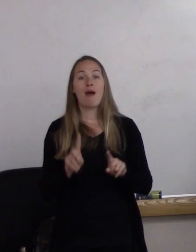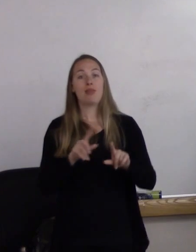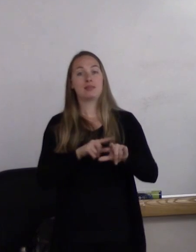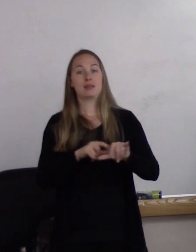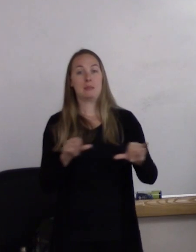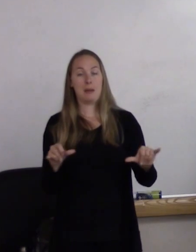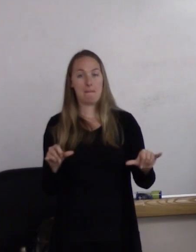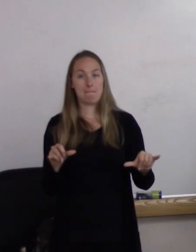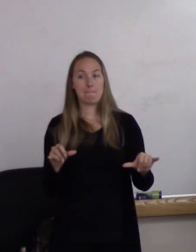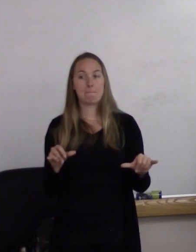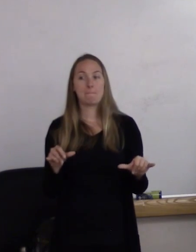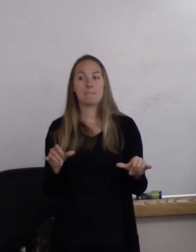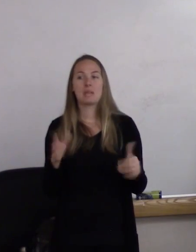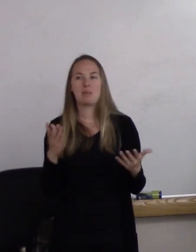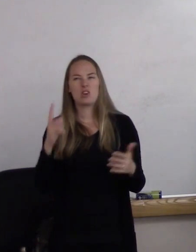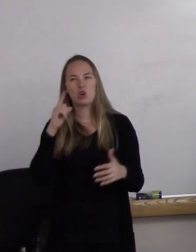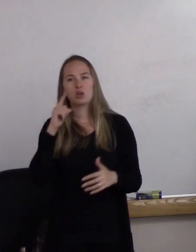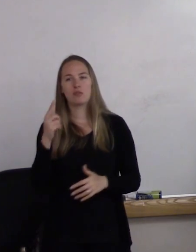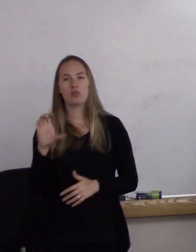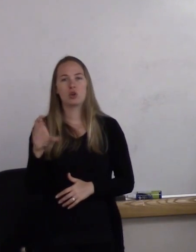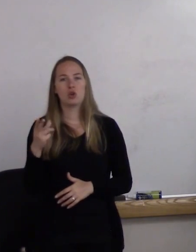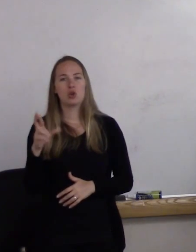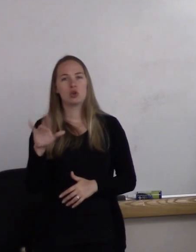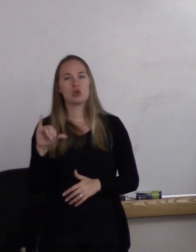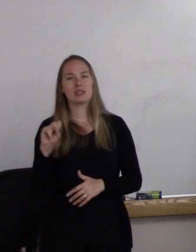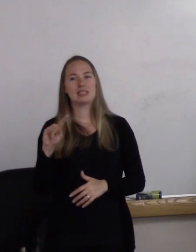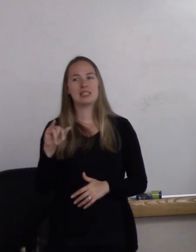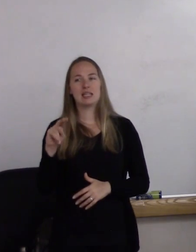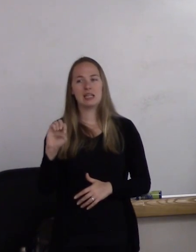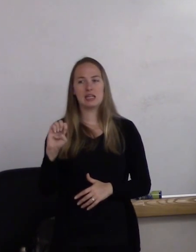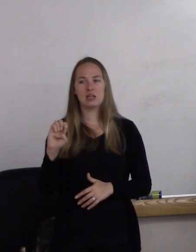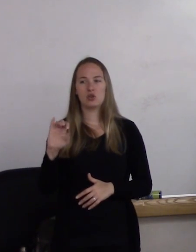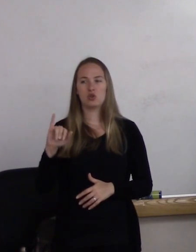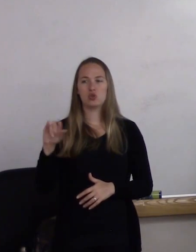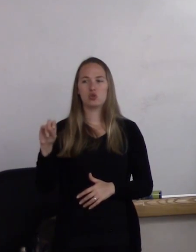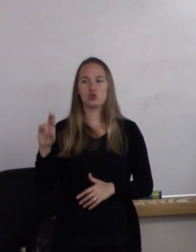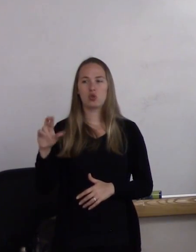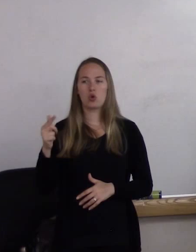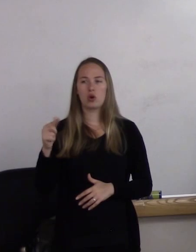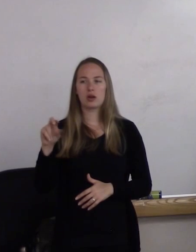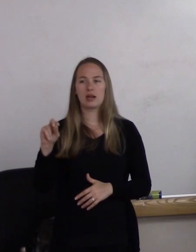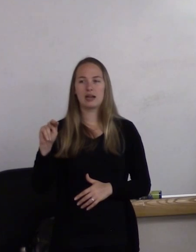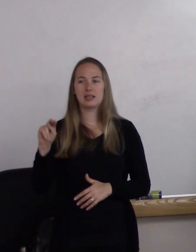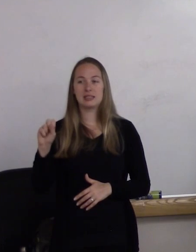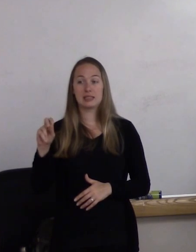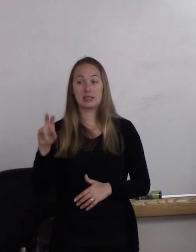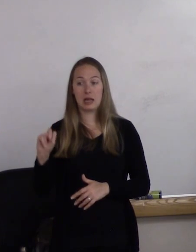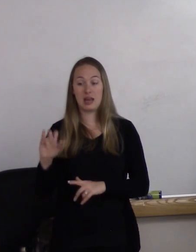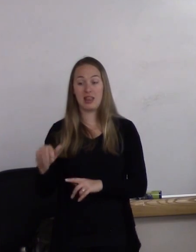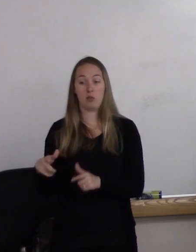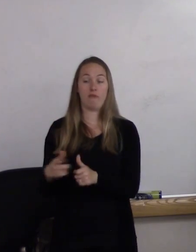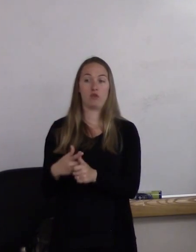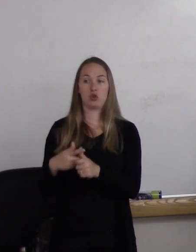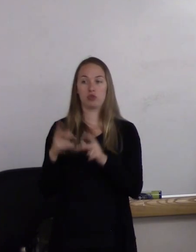they may have heard of Christine Jorgensen. I don't know if anyone knows that name, but that is the first individual from the U.S.